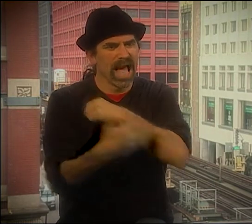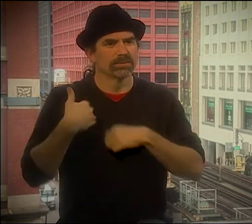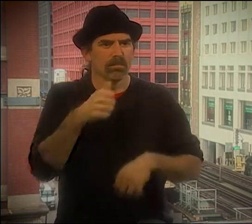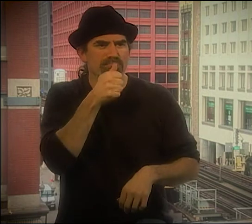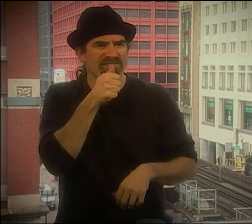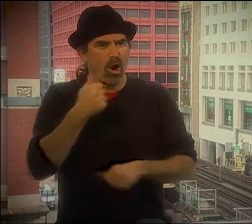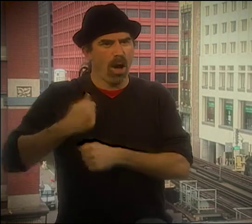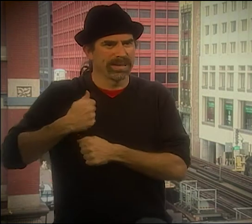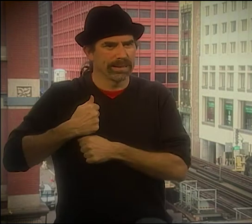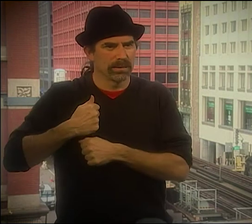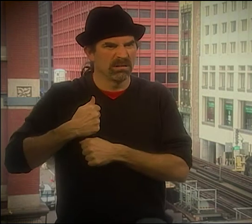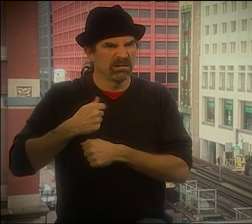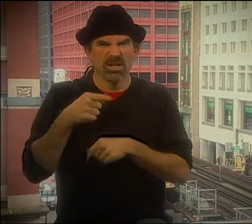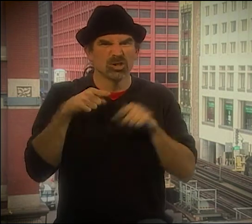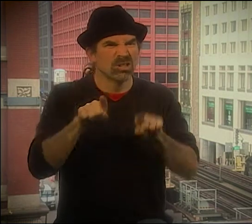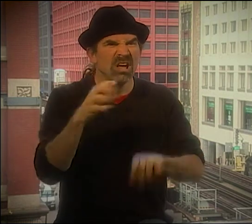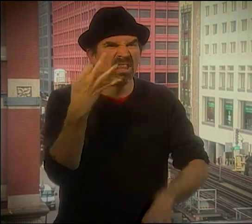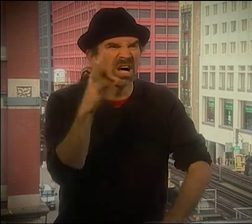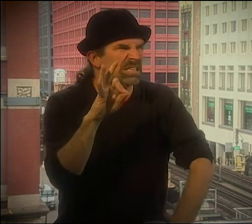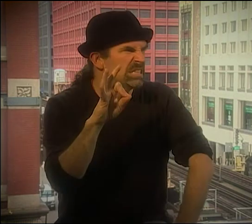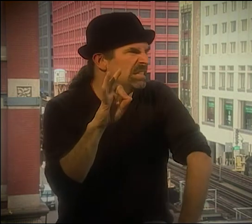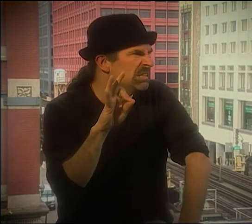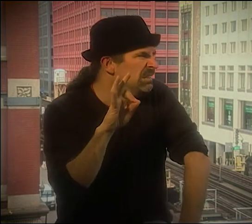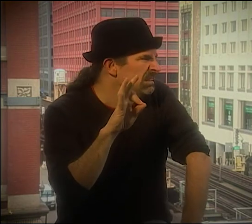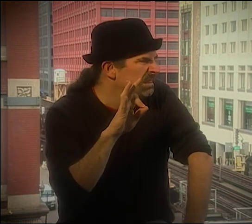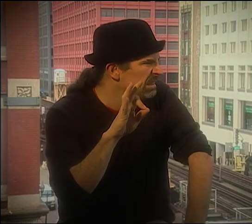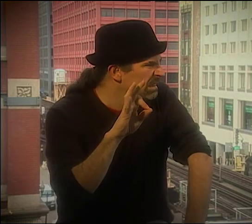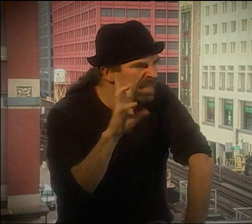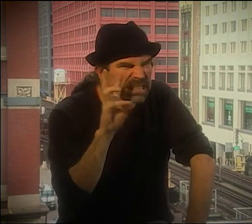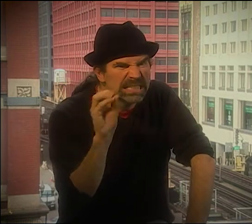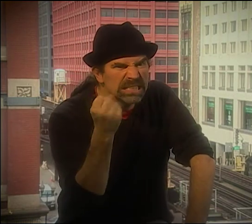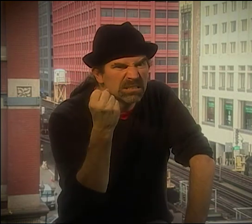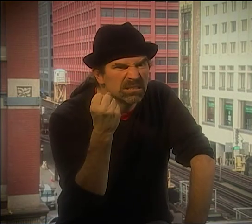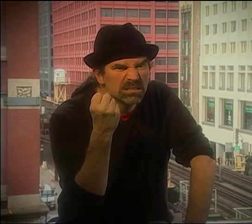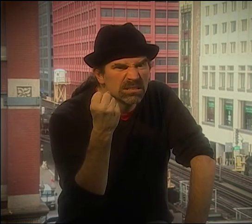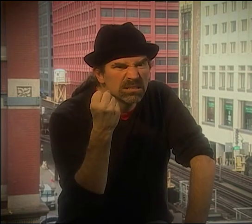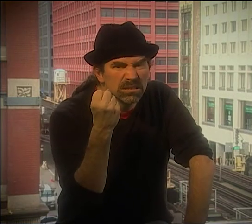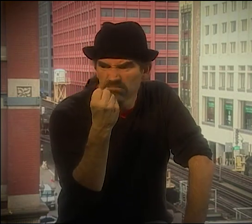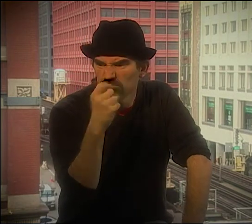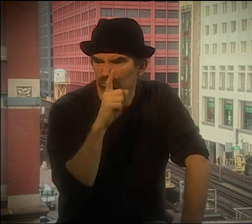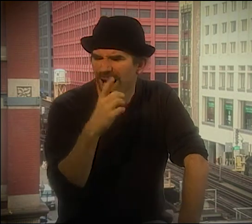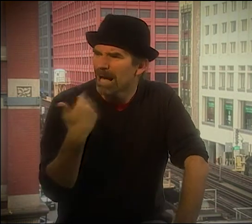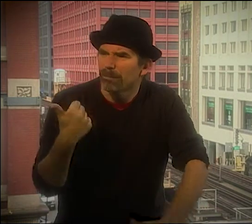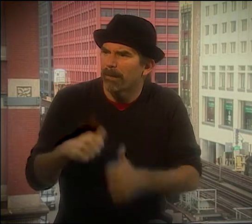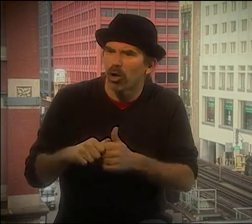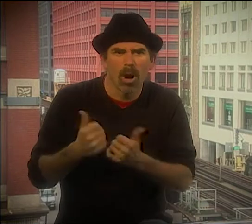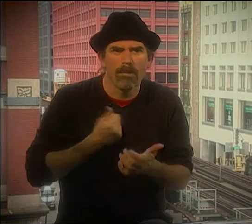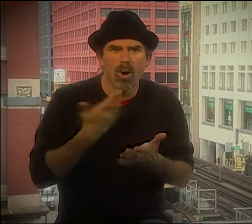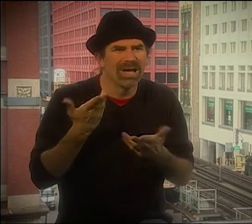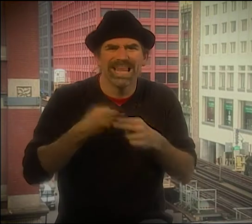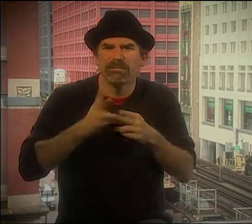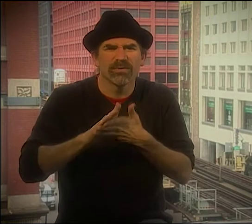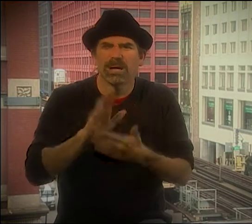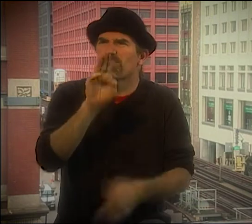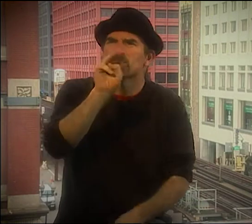OK, BUT THE WAY IT OPENED, AND THIS WAS A TRUE STORY. THERE WAS A JAPANESE POET WHO DECIDED TO TAKE OVER THE WHOLE